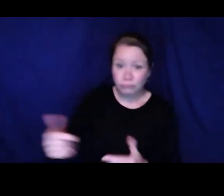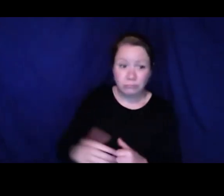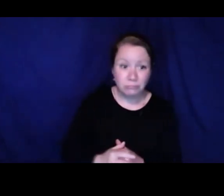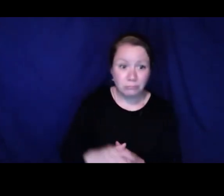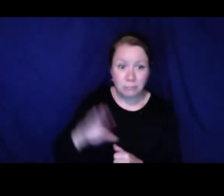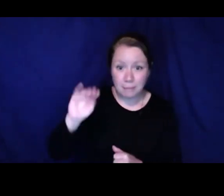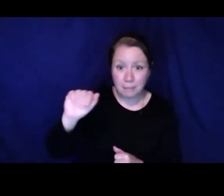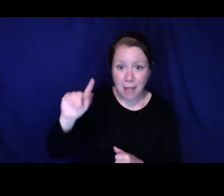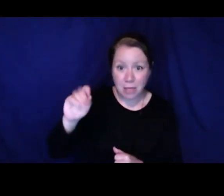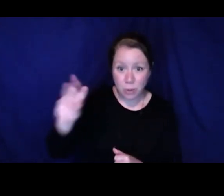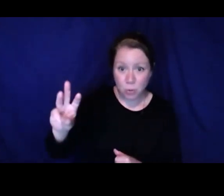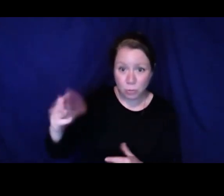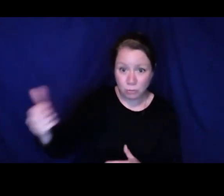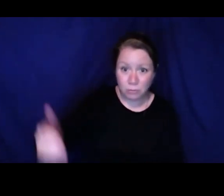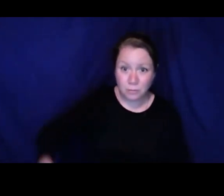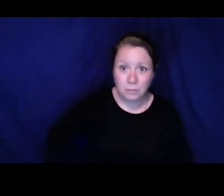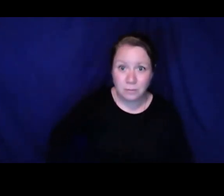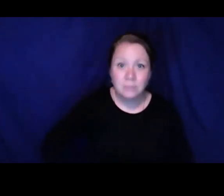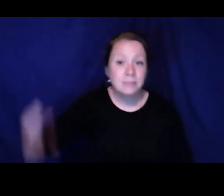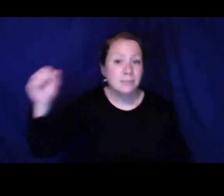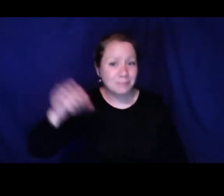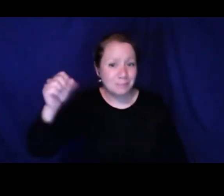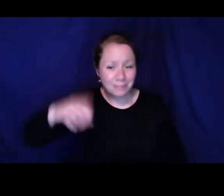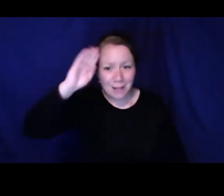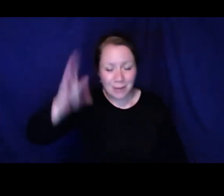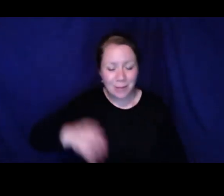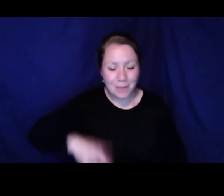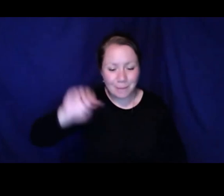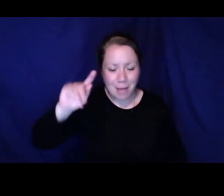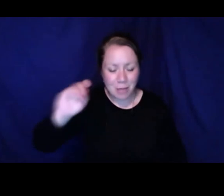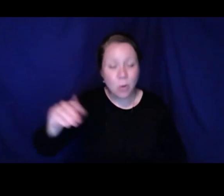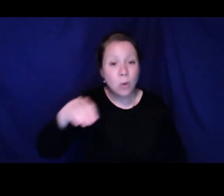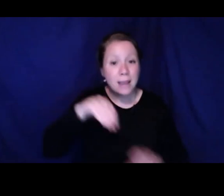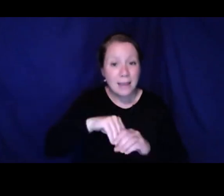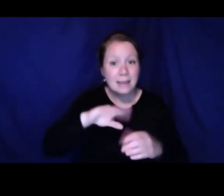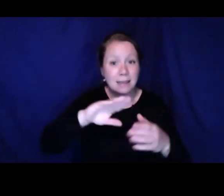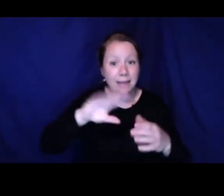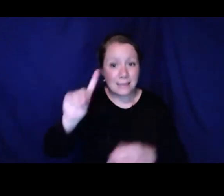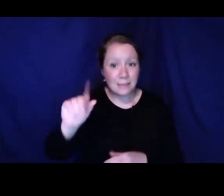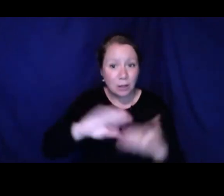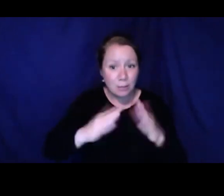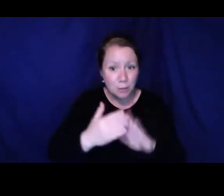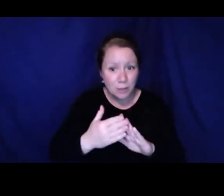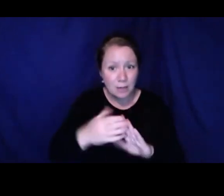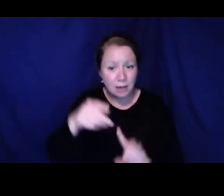word?